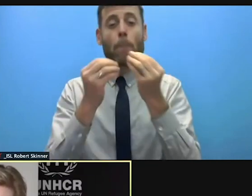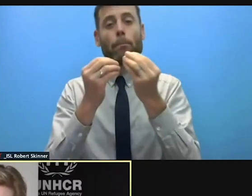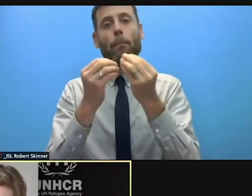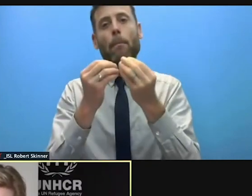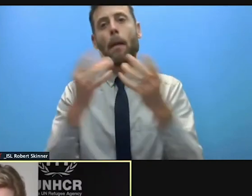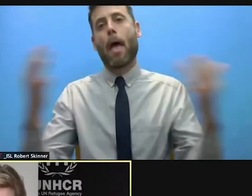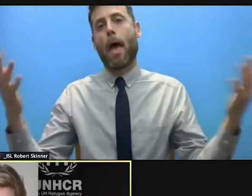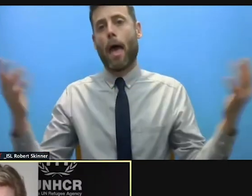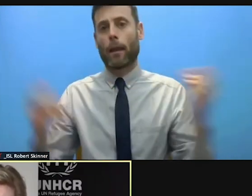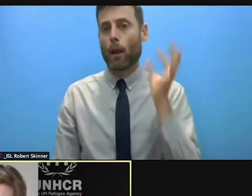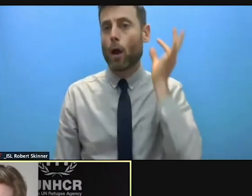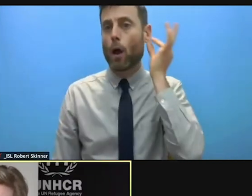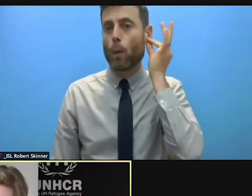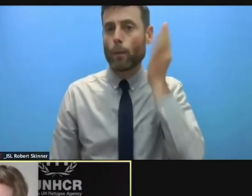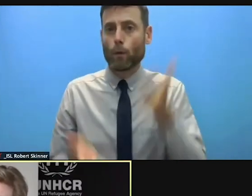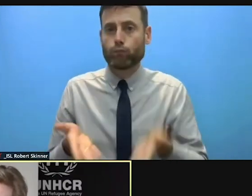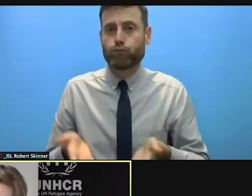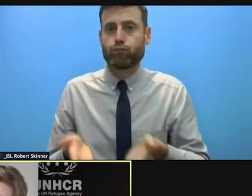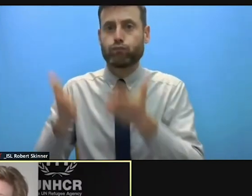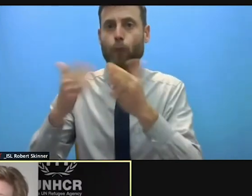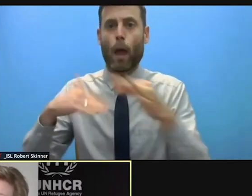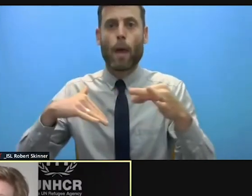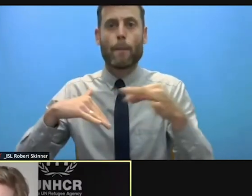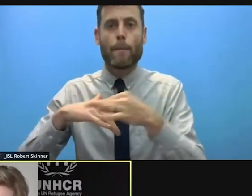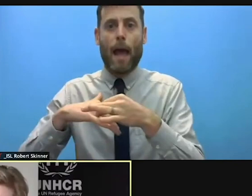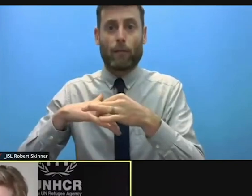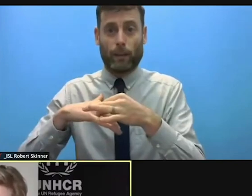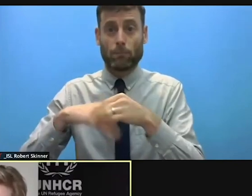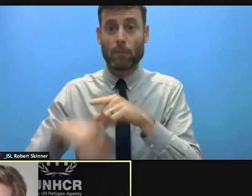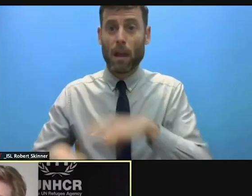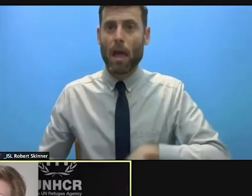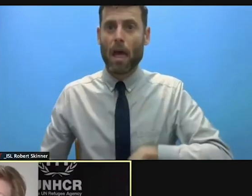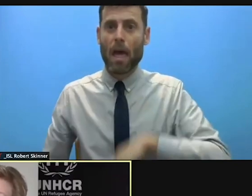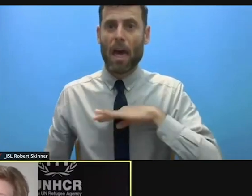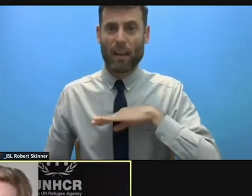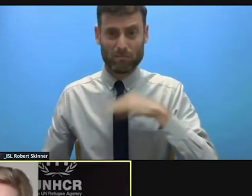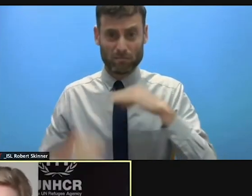to be married off. But it's also a way of dealing with economic challenges. So we're seeing a